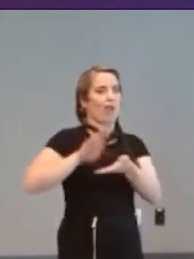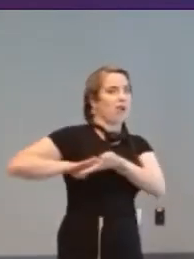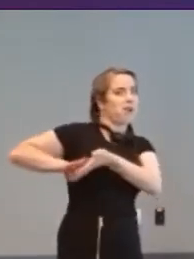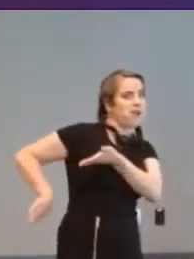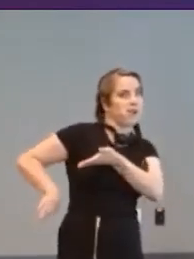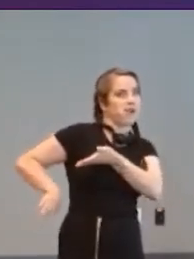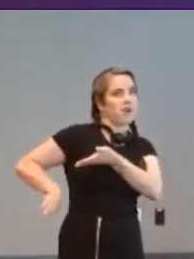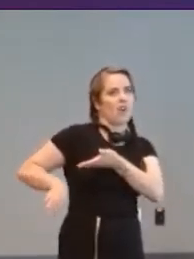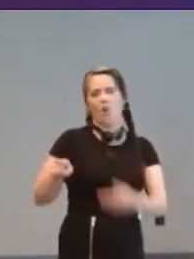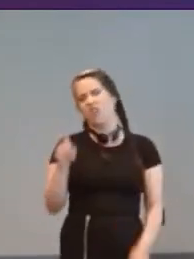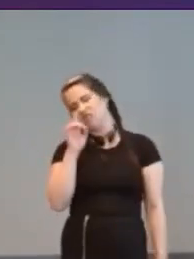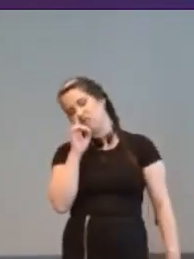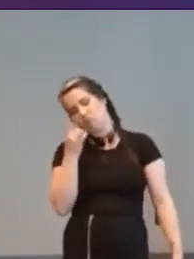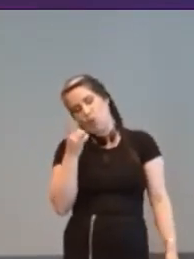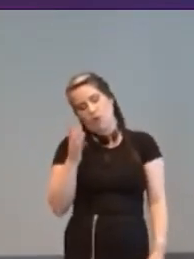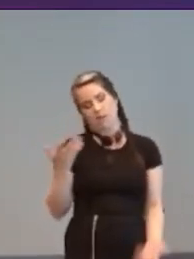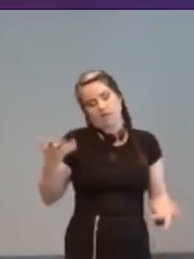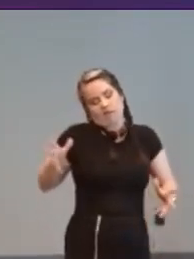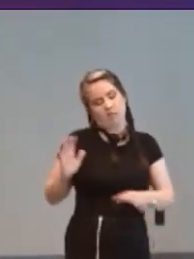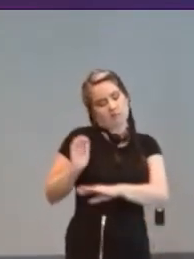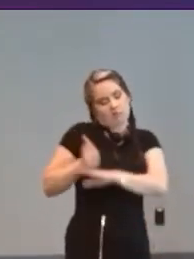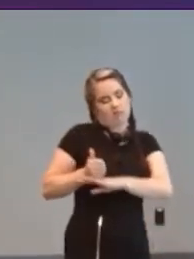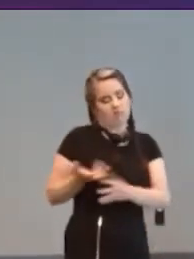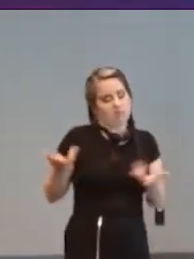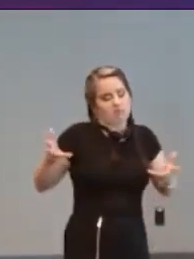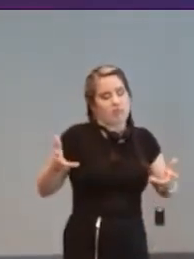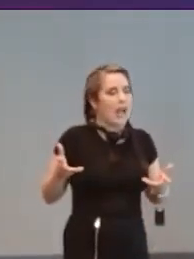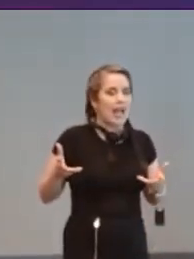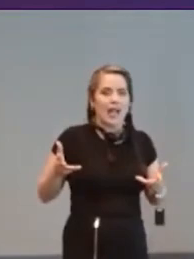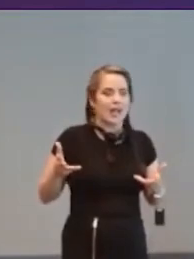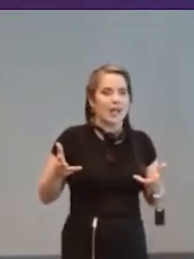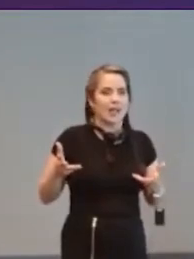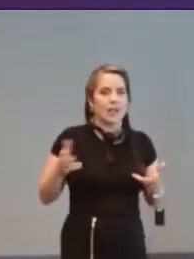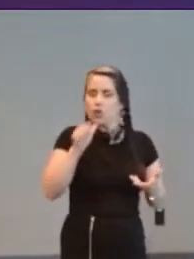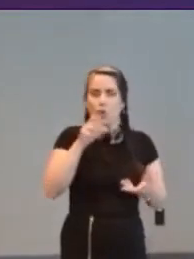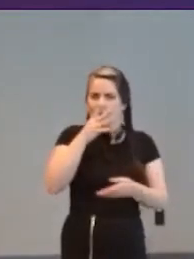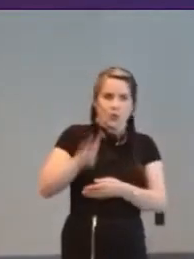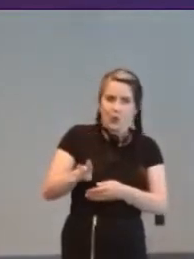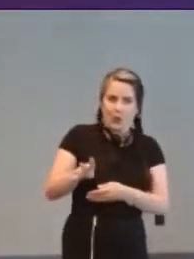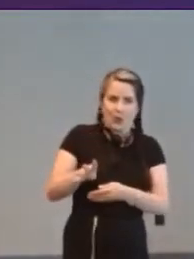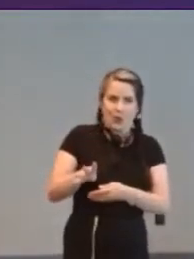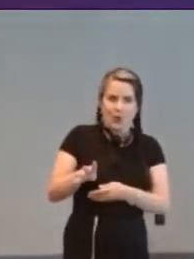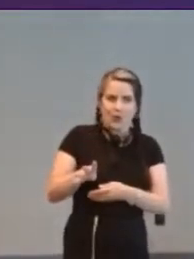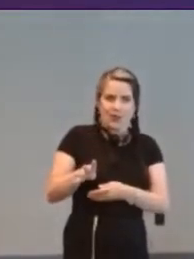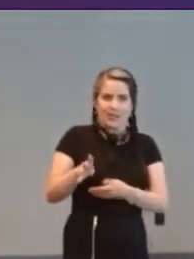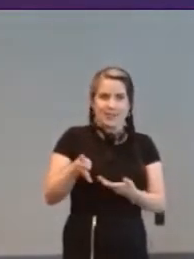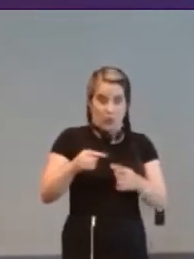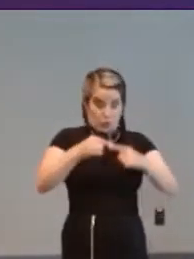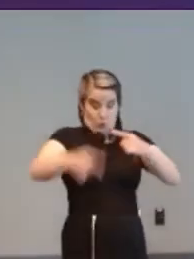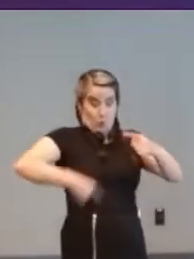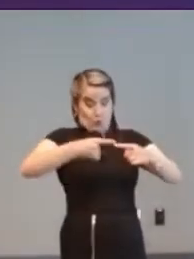just because it's a bit boring because someone's done it before um because the wheel works doesn't it?